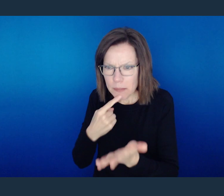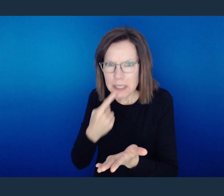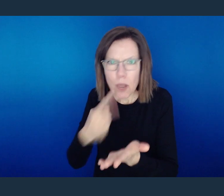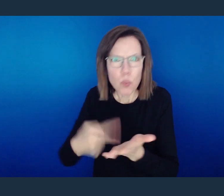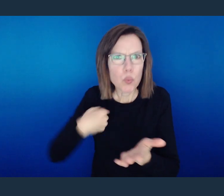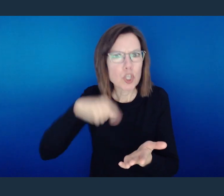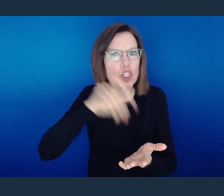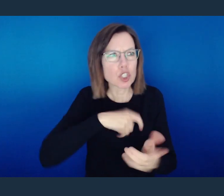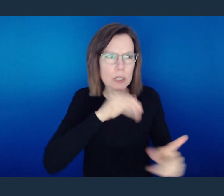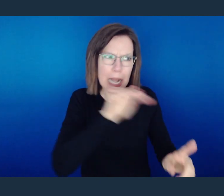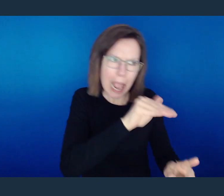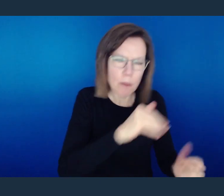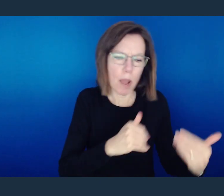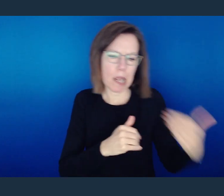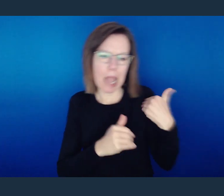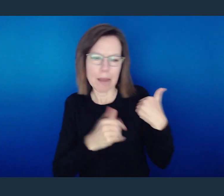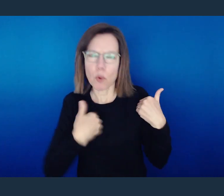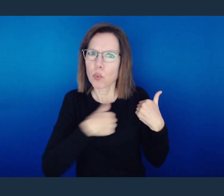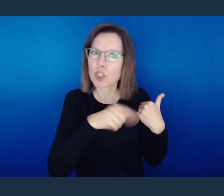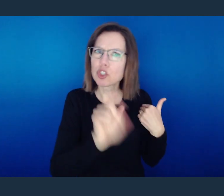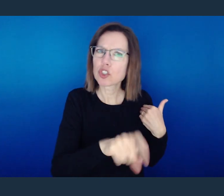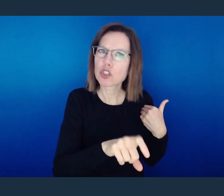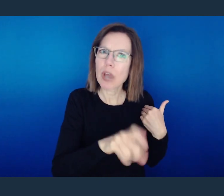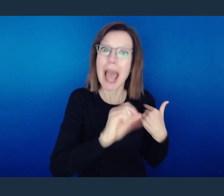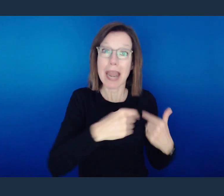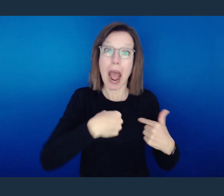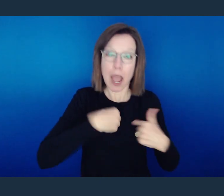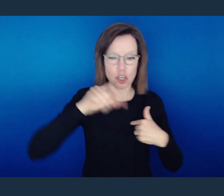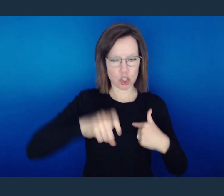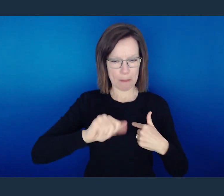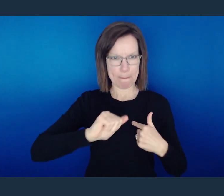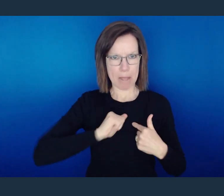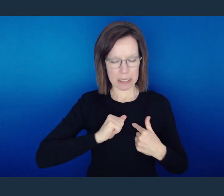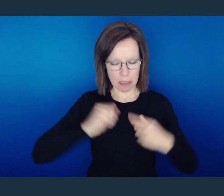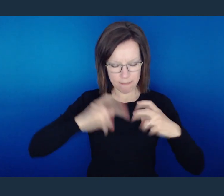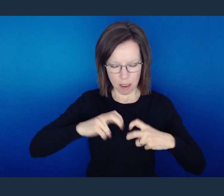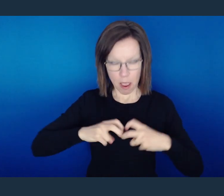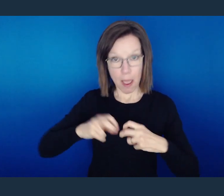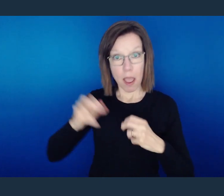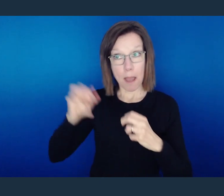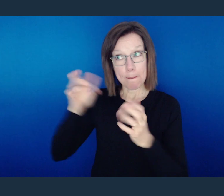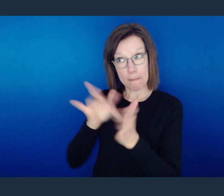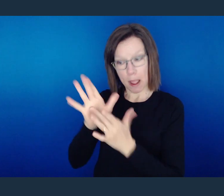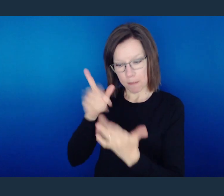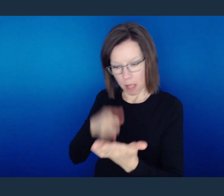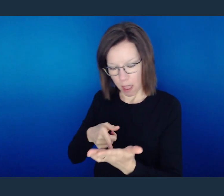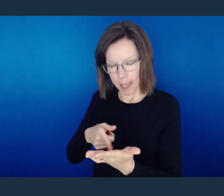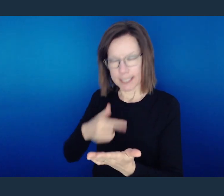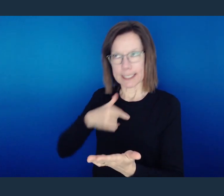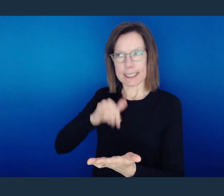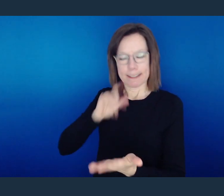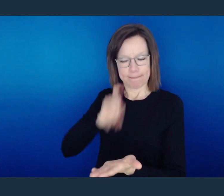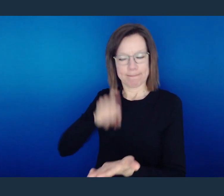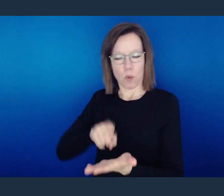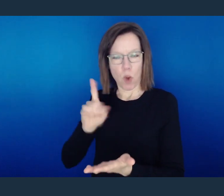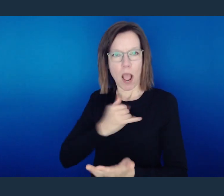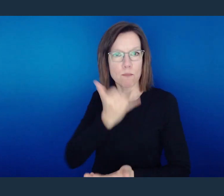We should be held accountable. But in our holding others accountable, we likewise should hold ourselves accountable to the word of God.